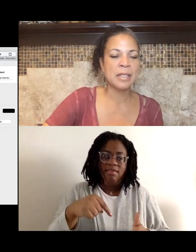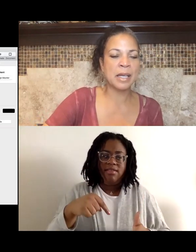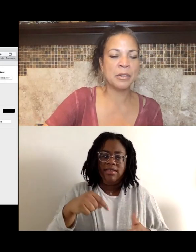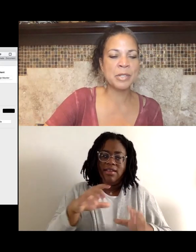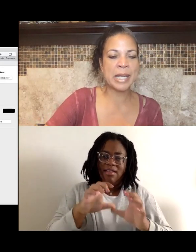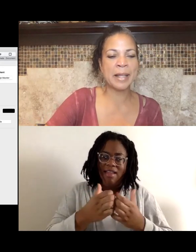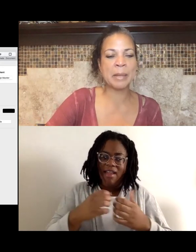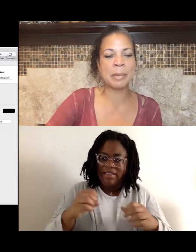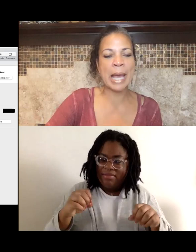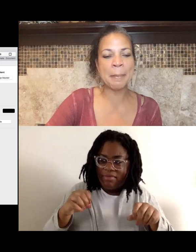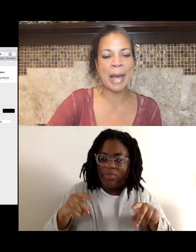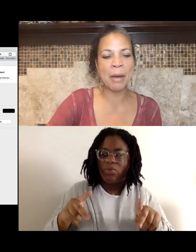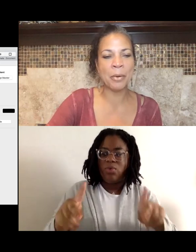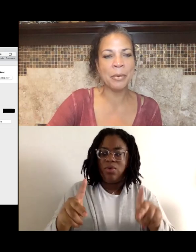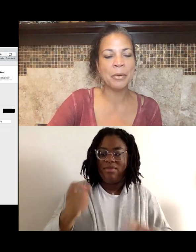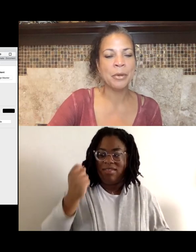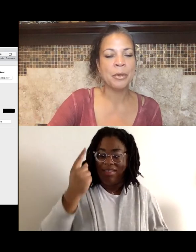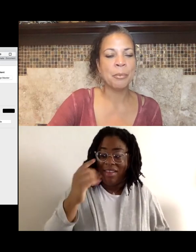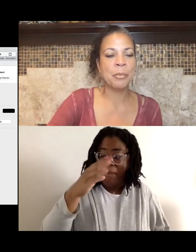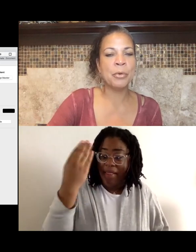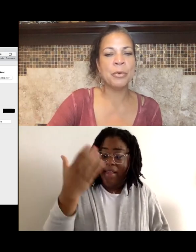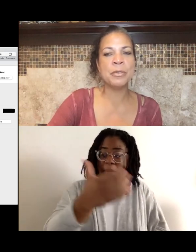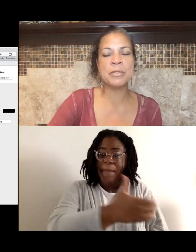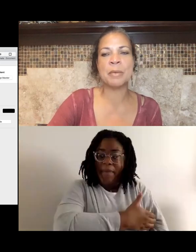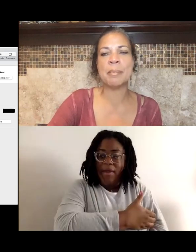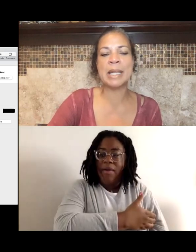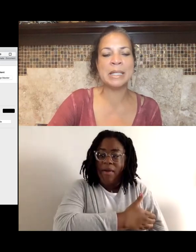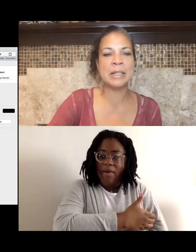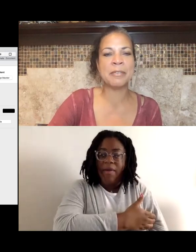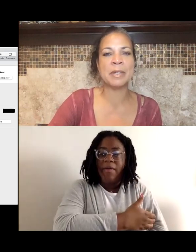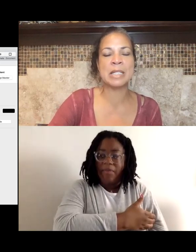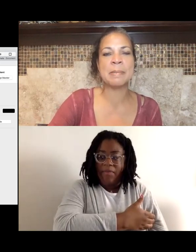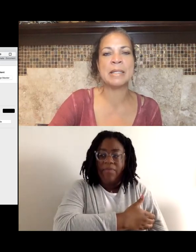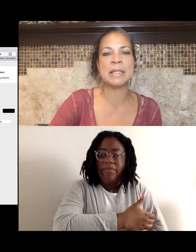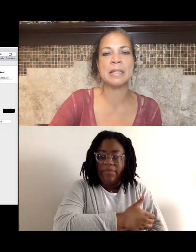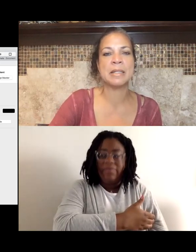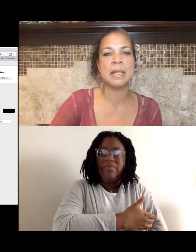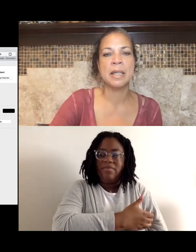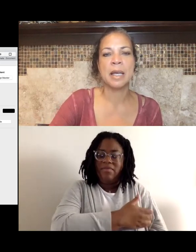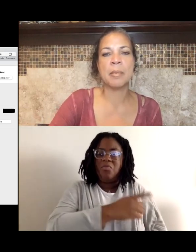to understand that Black Power, moves from many different spaces.